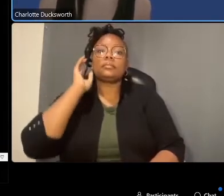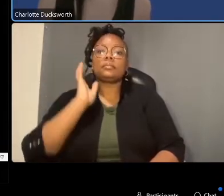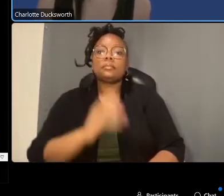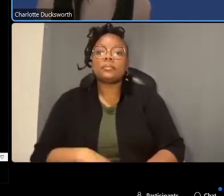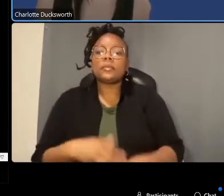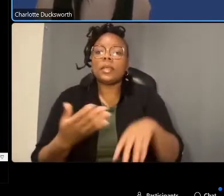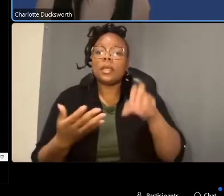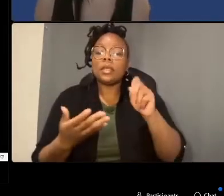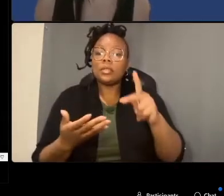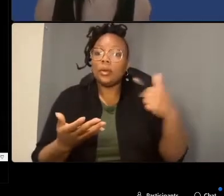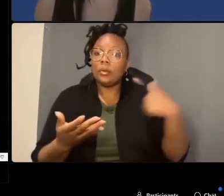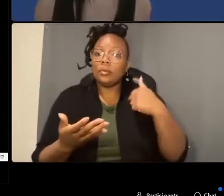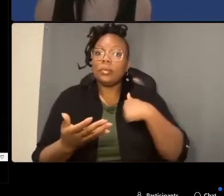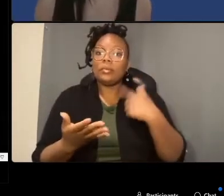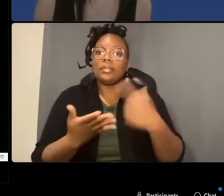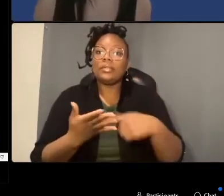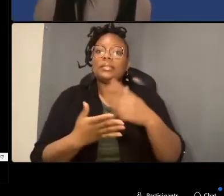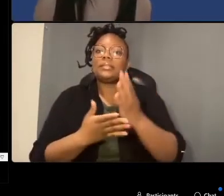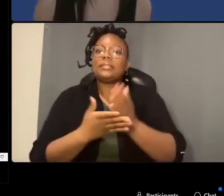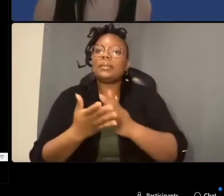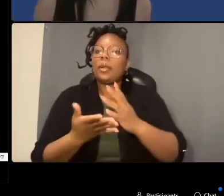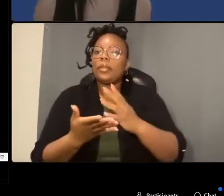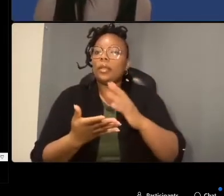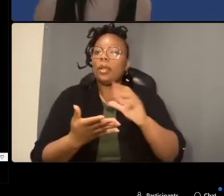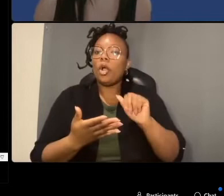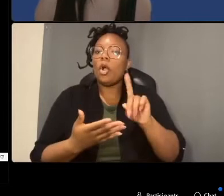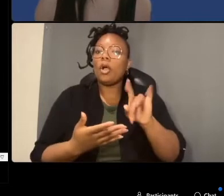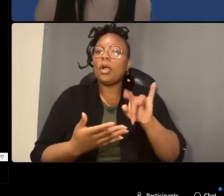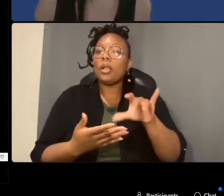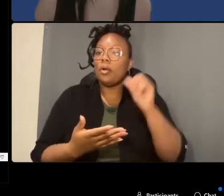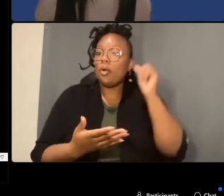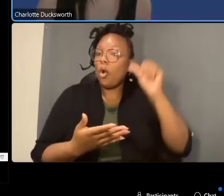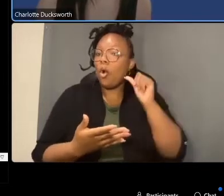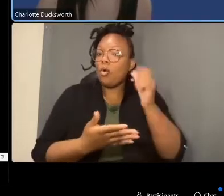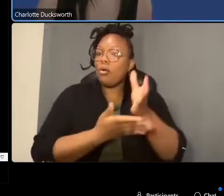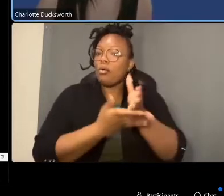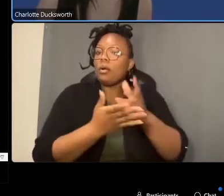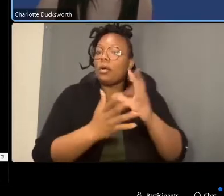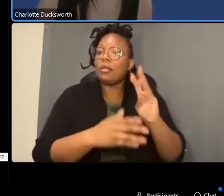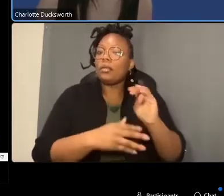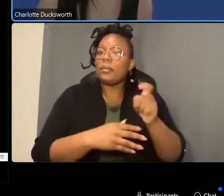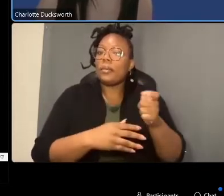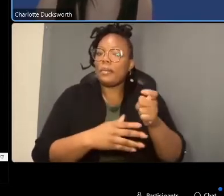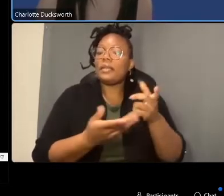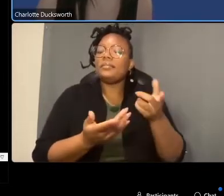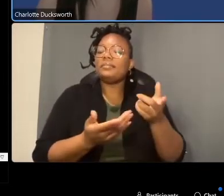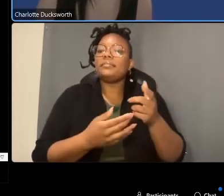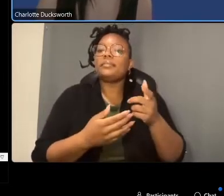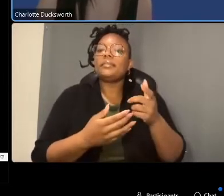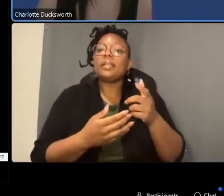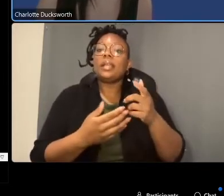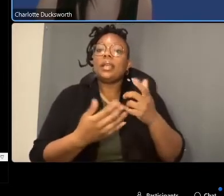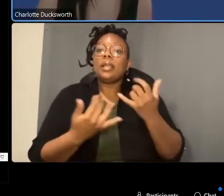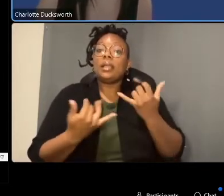so we'll go over just some of the audio components of the webex platform currently everyone is on